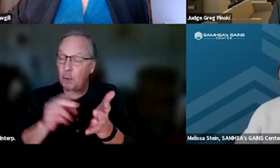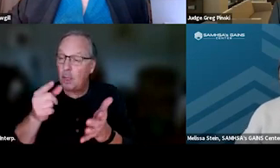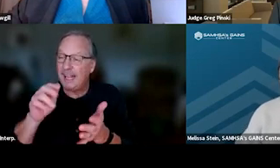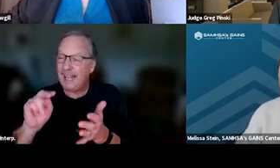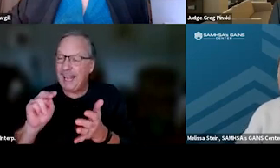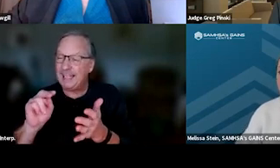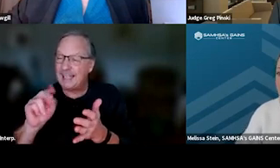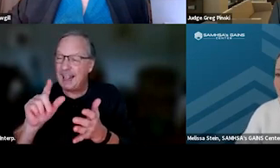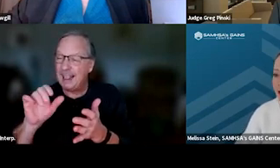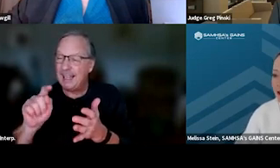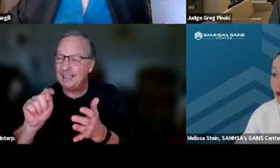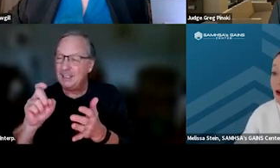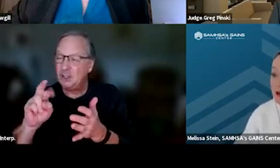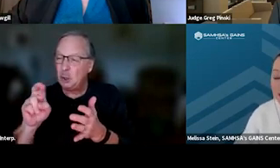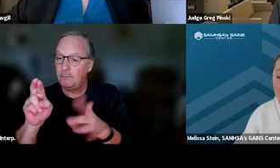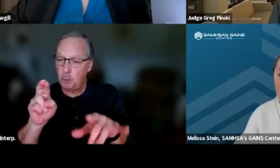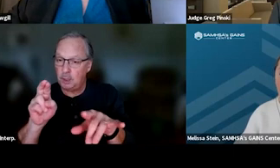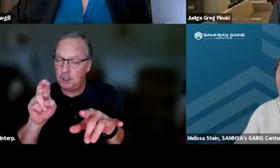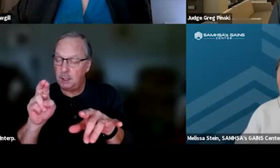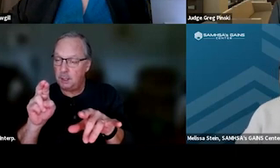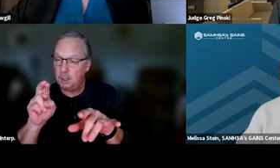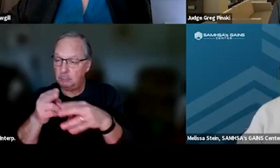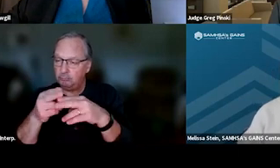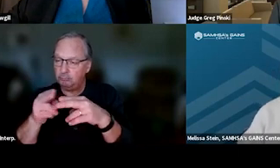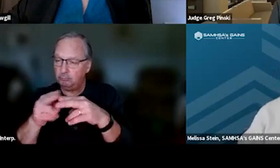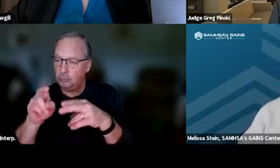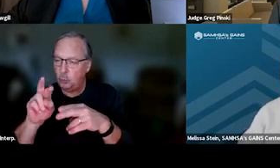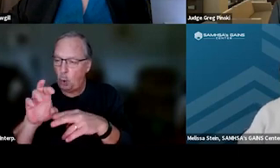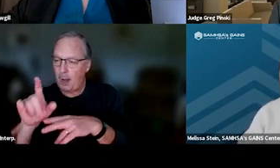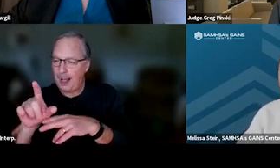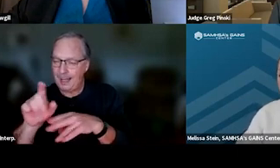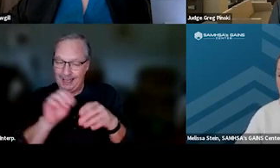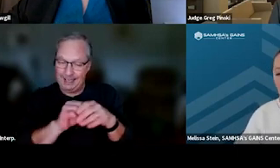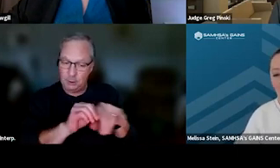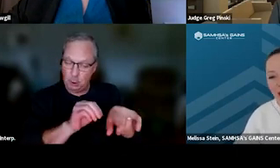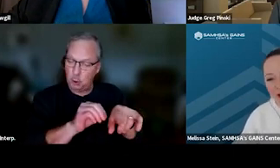You can enter this shortened URL into your browser and it'll take you to the page